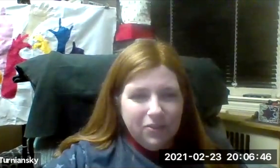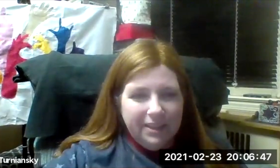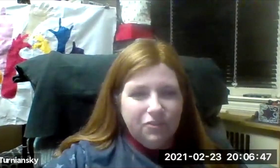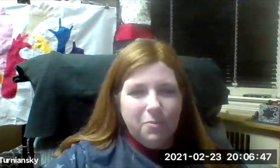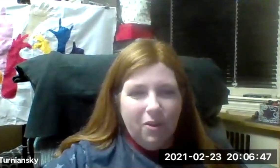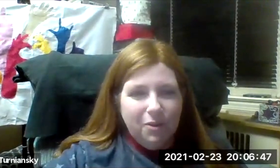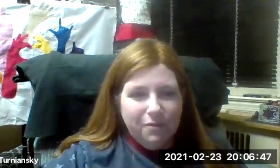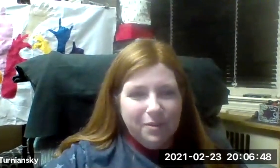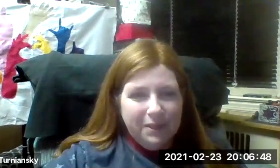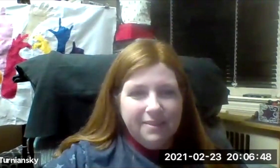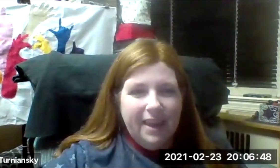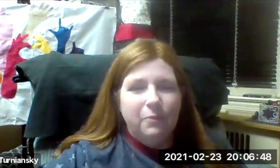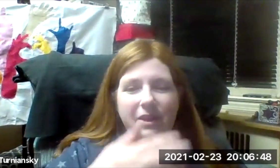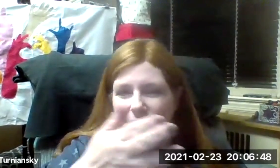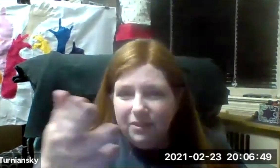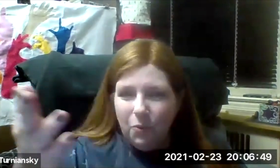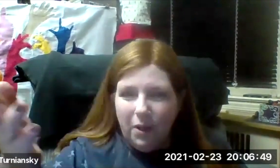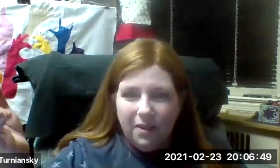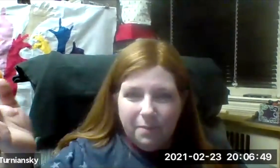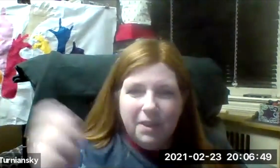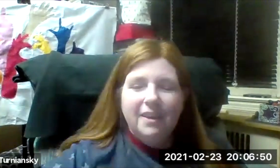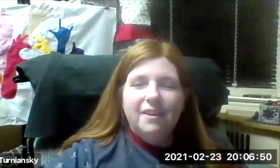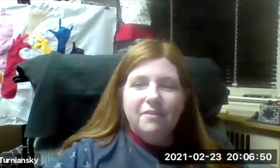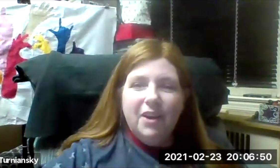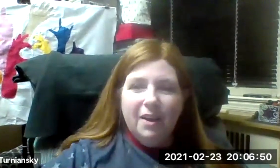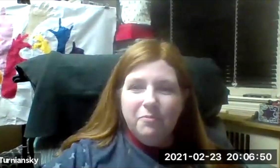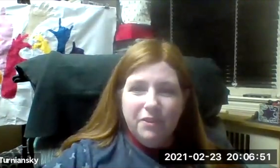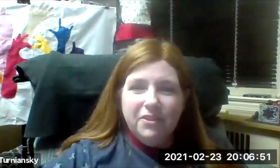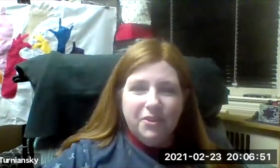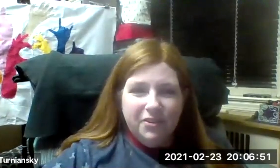guests from all over the place and we can also welcome visitors